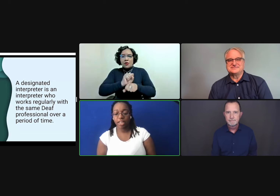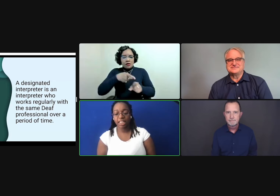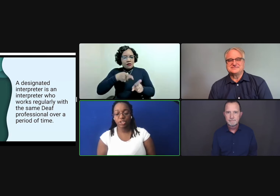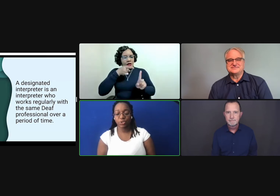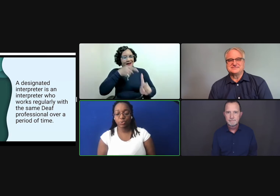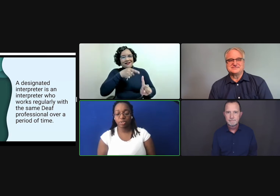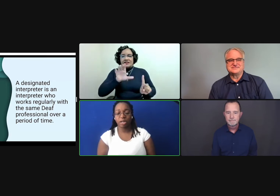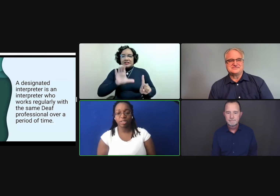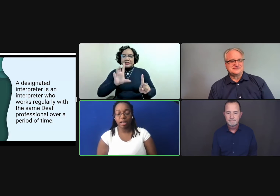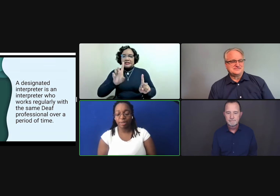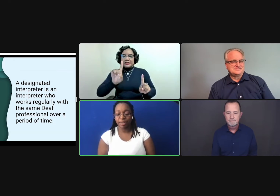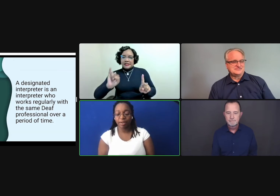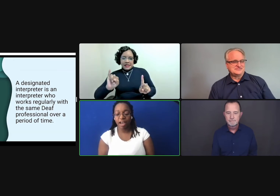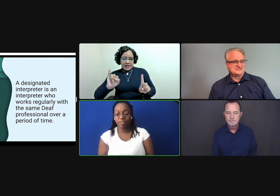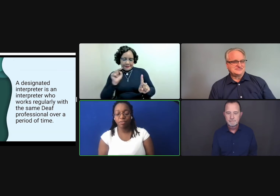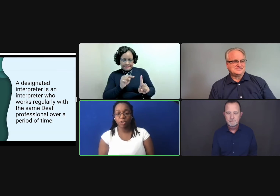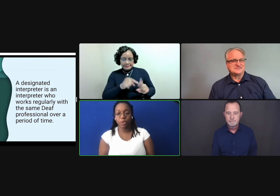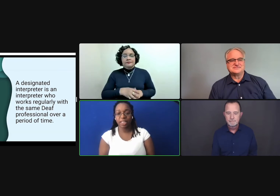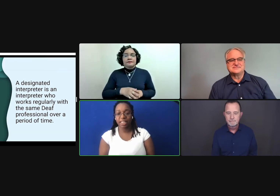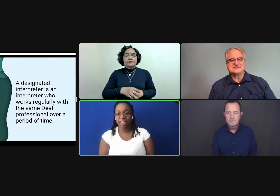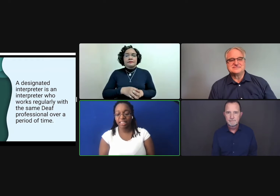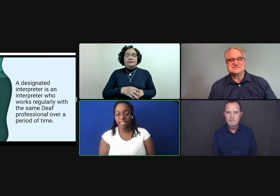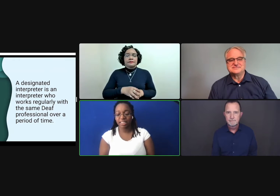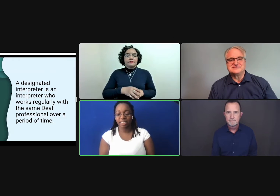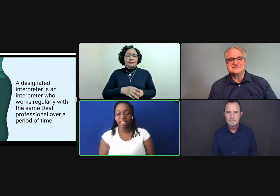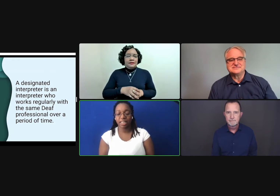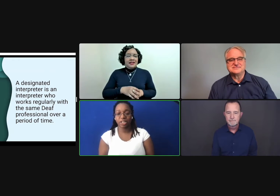Relating to Tom's comment, after reviewing the designated